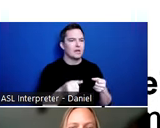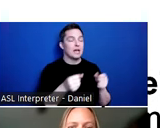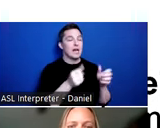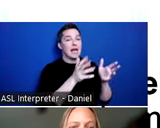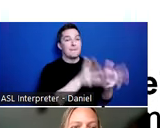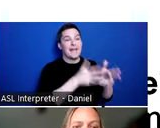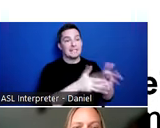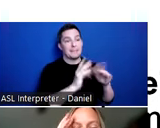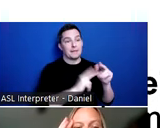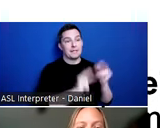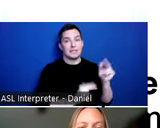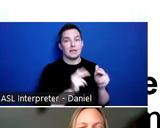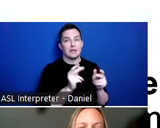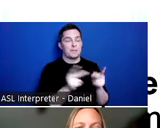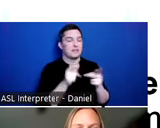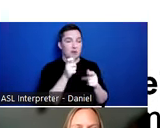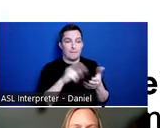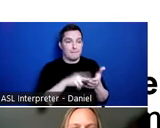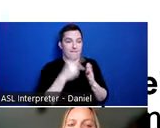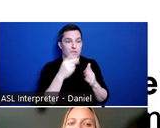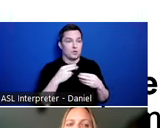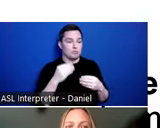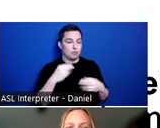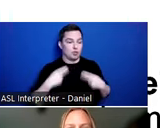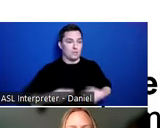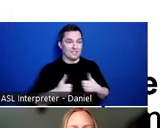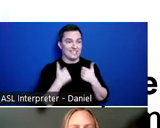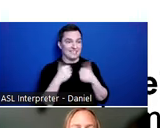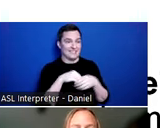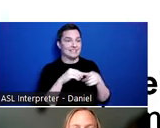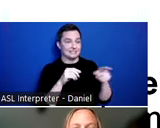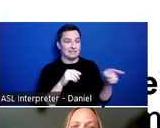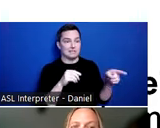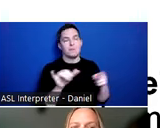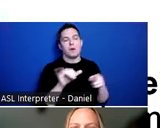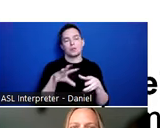are not meant for human habitation or occupancy. It also includes folks staying in encampments,